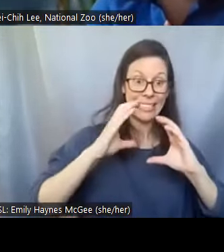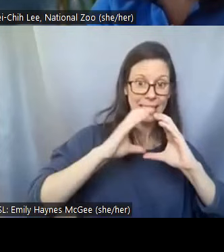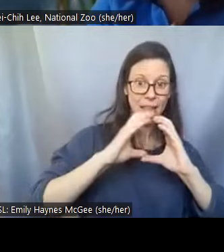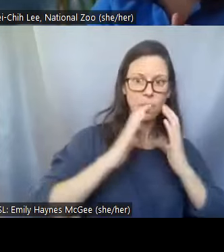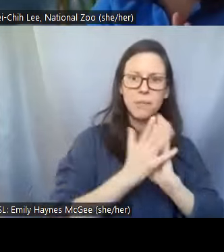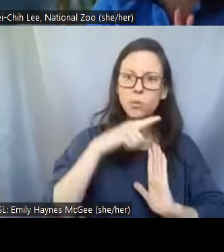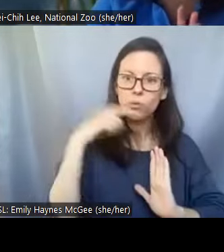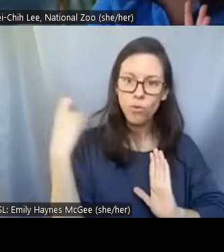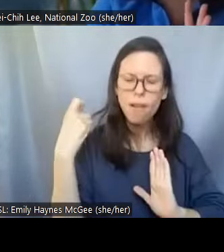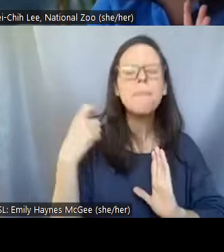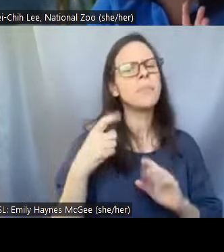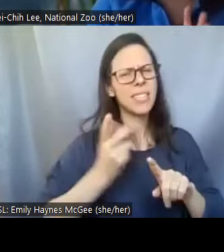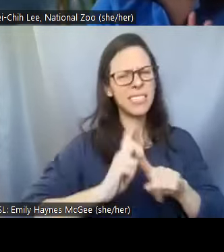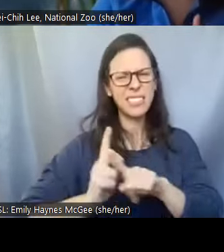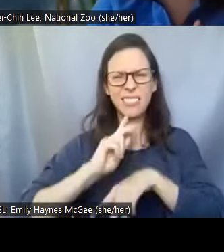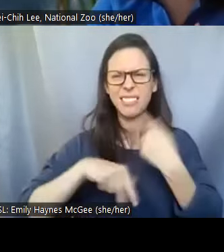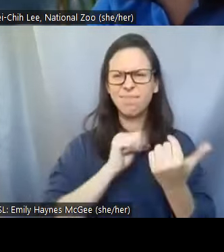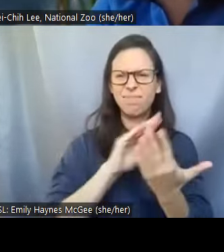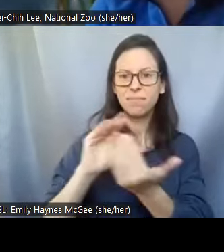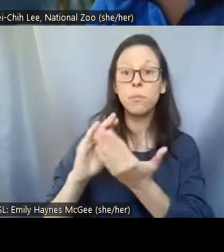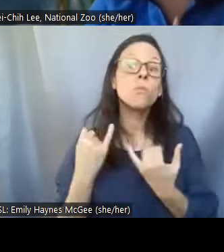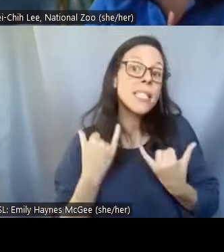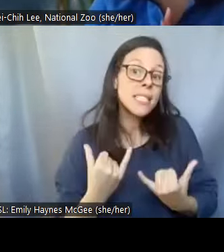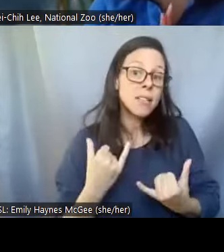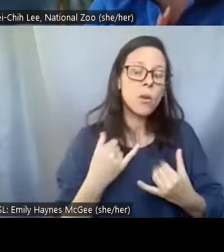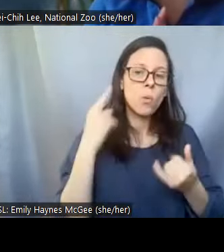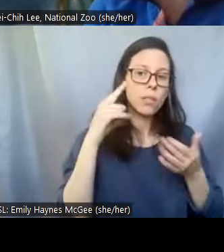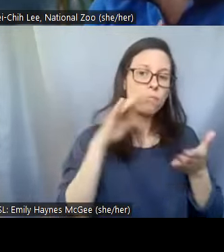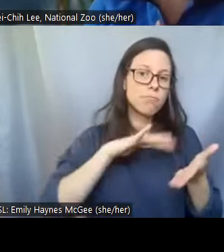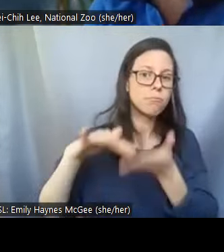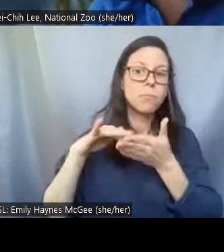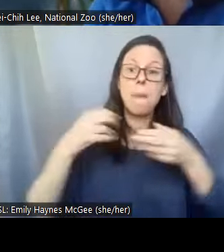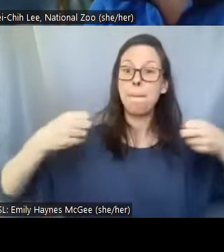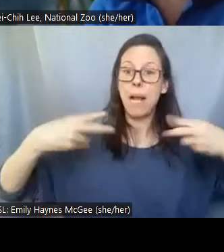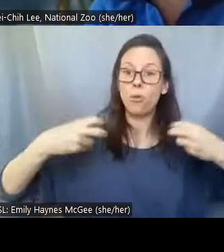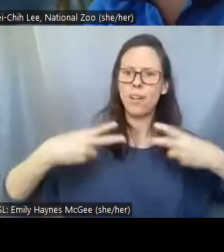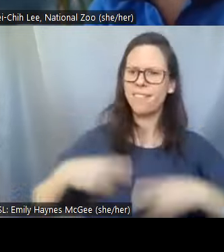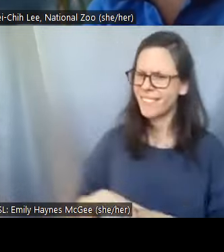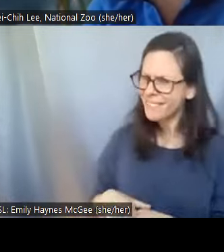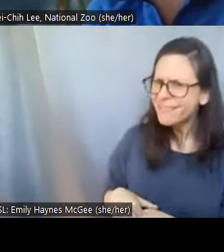working on is through the use of a microwave. >>Shellie: A microwave, so Leia asked lei earlier asked in